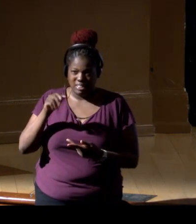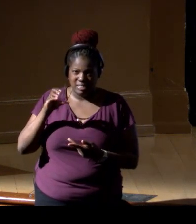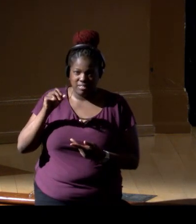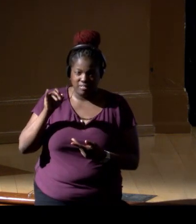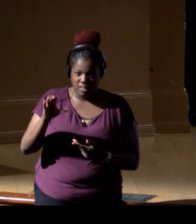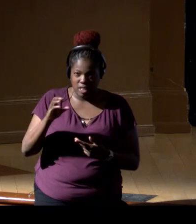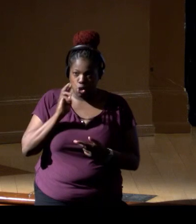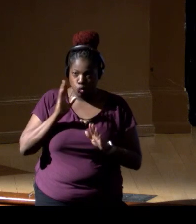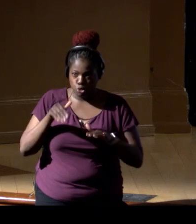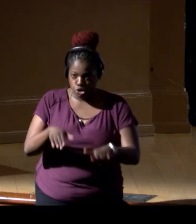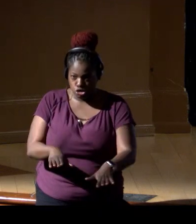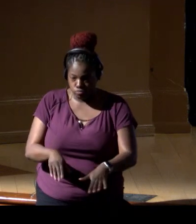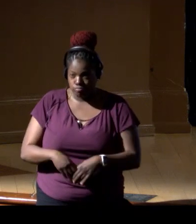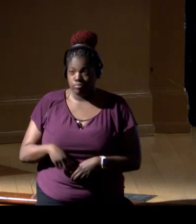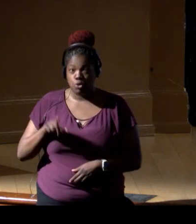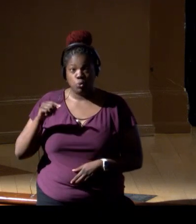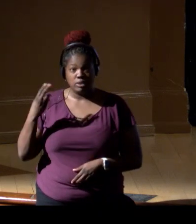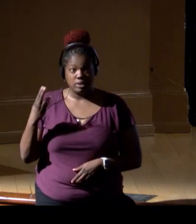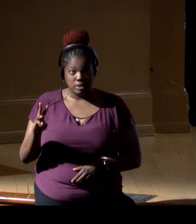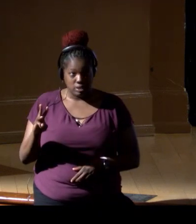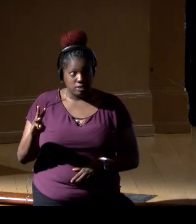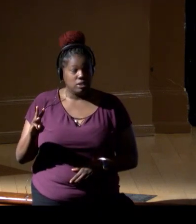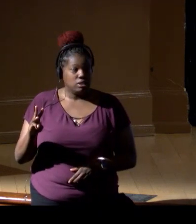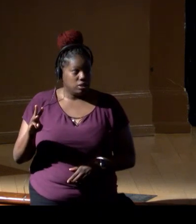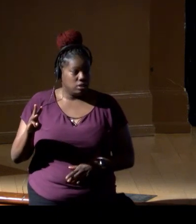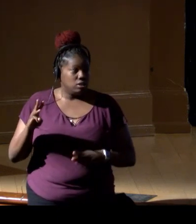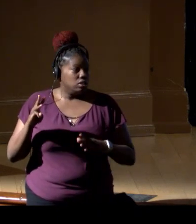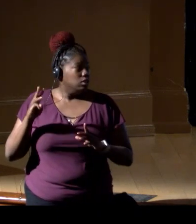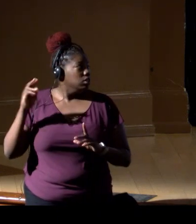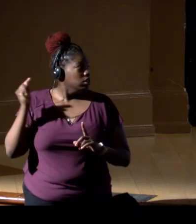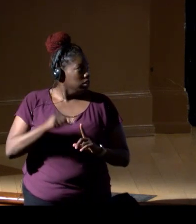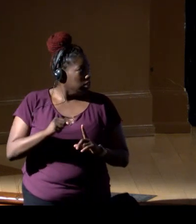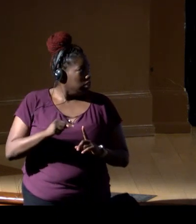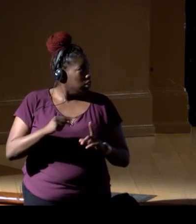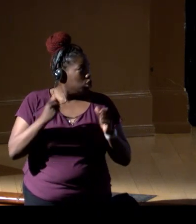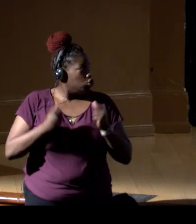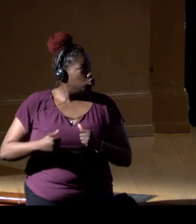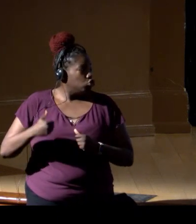But in 2016, the strongest El Nino year